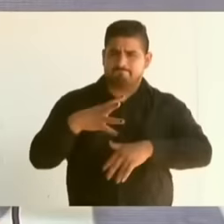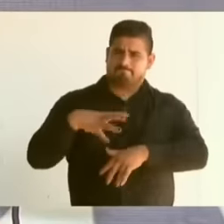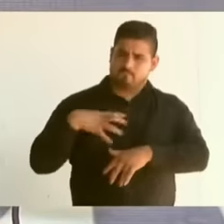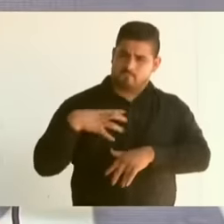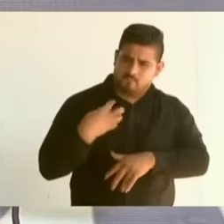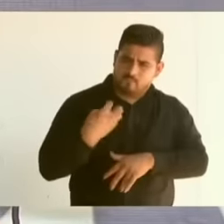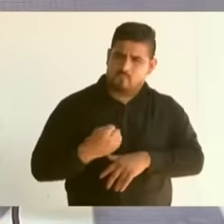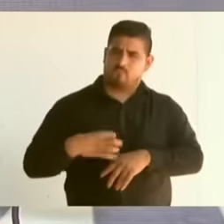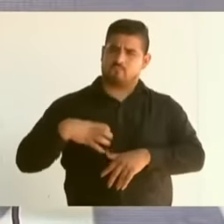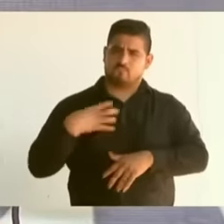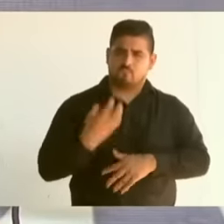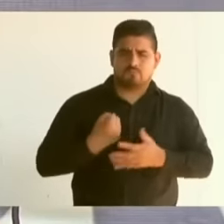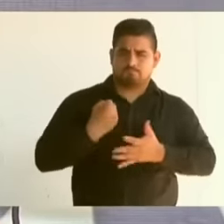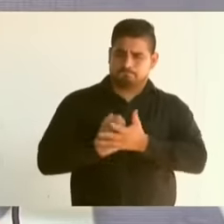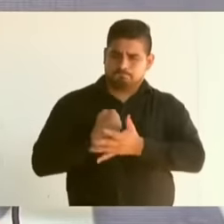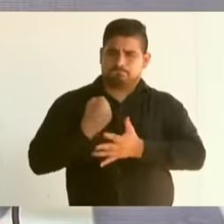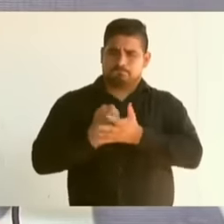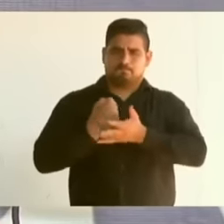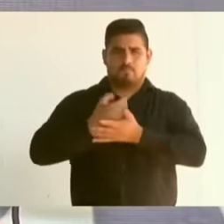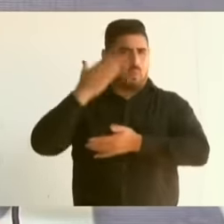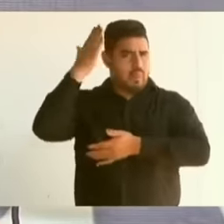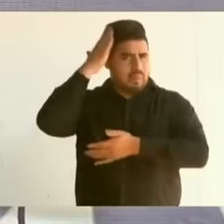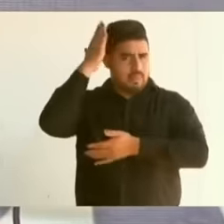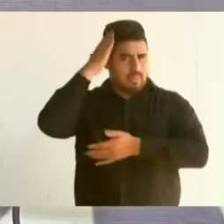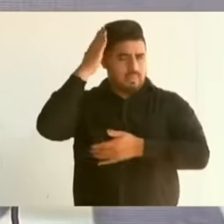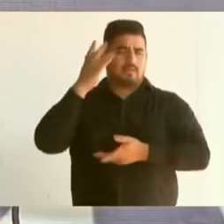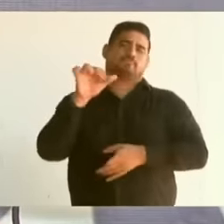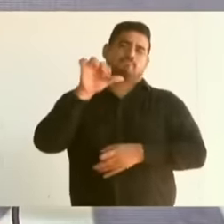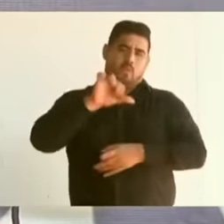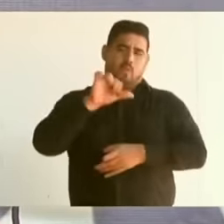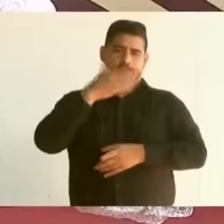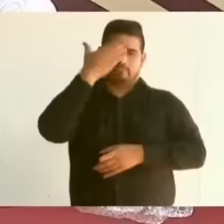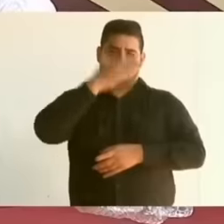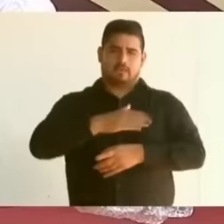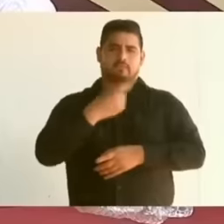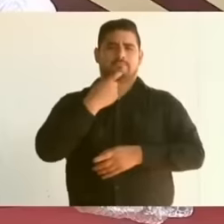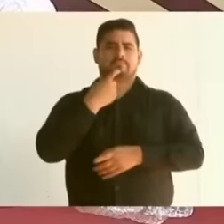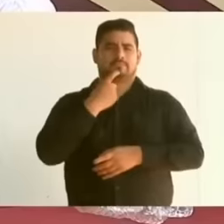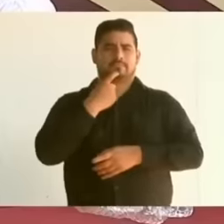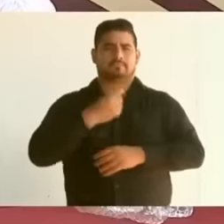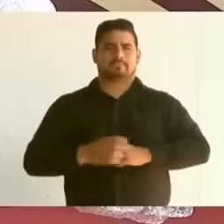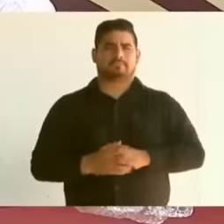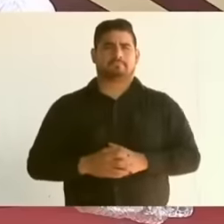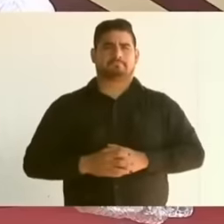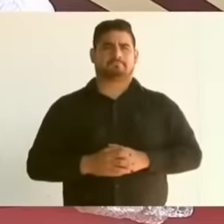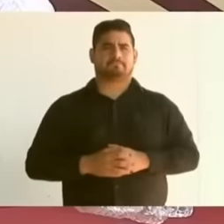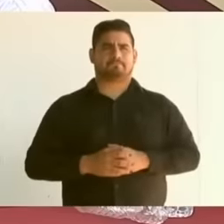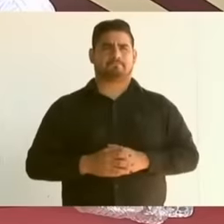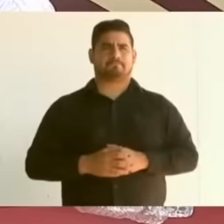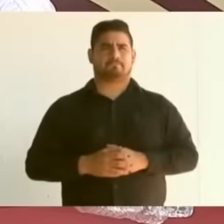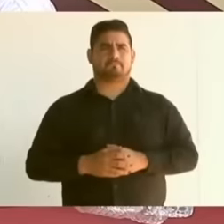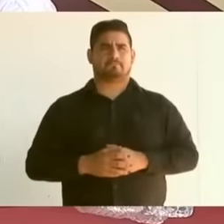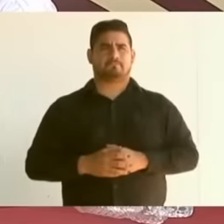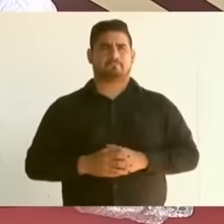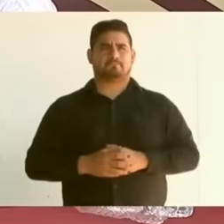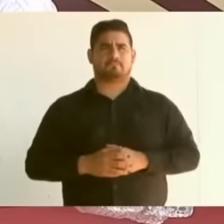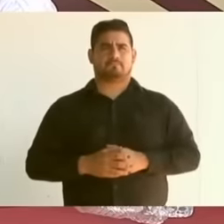of a great leader of ours, today president Andrés Manuel López Obrador as president